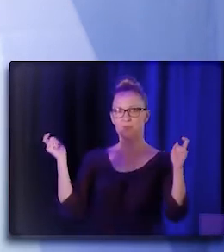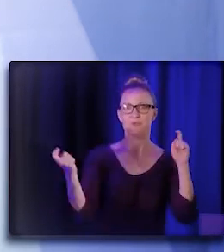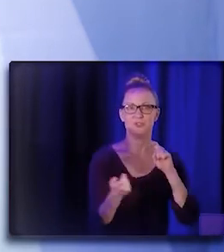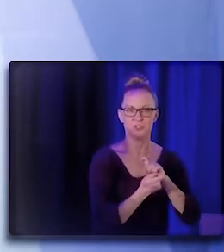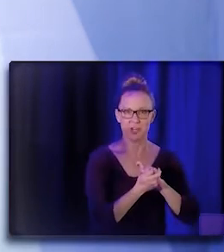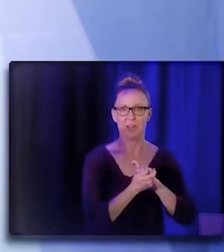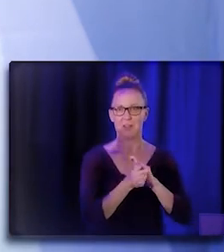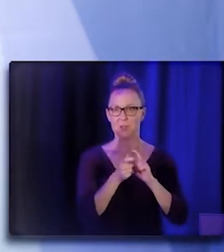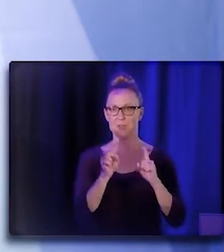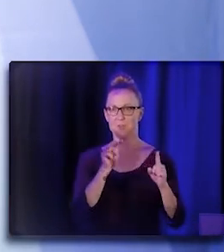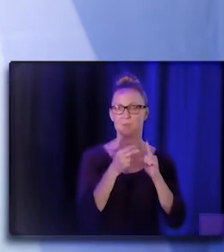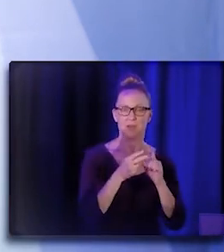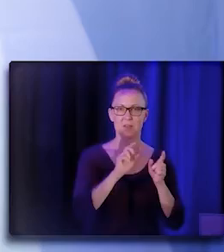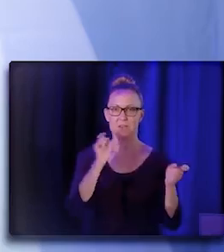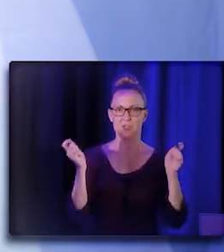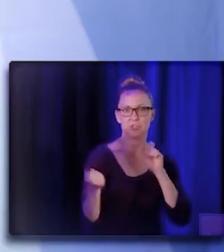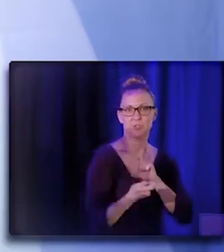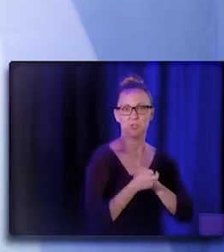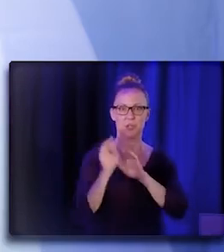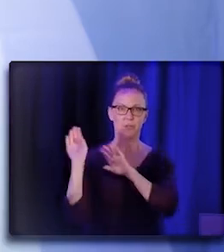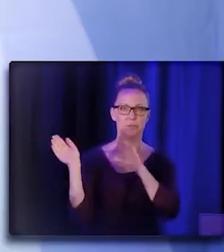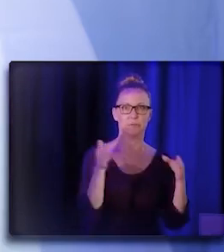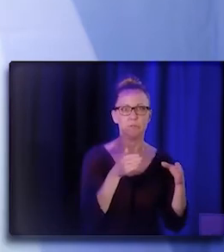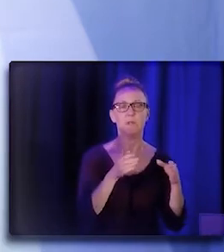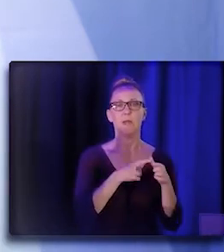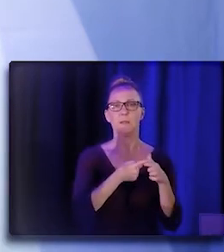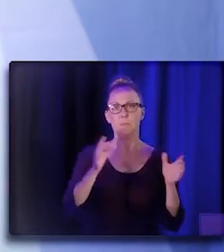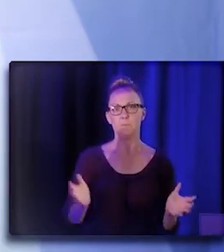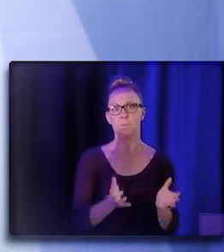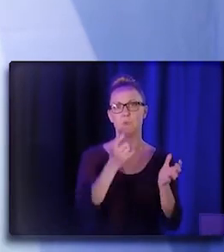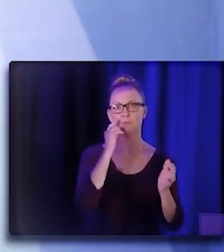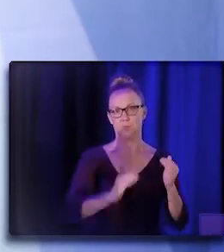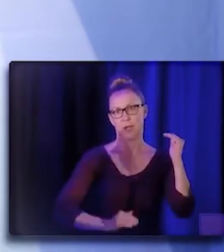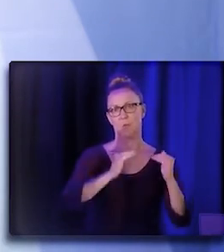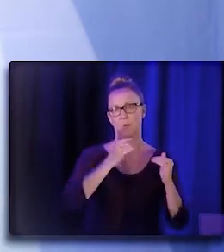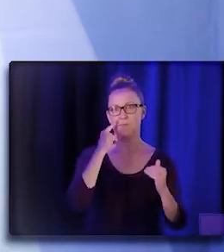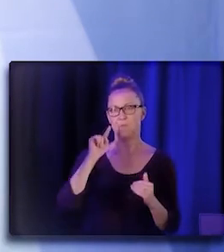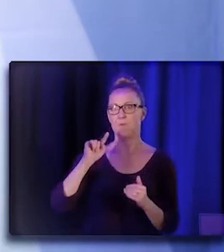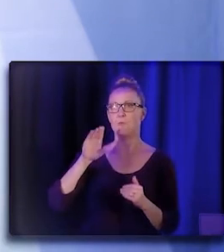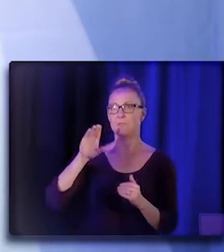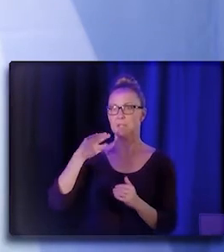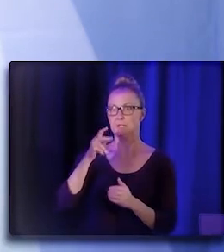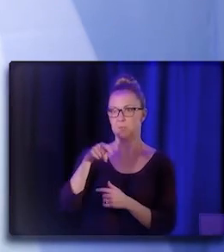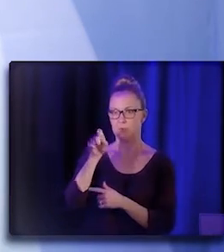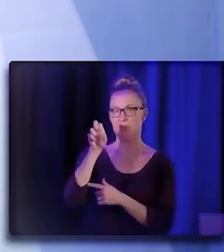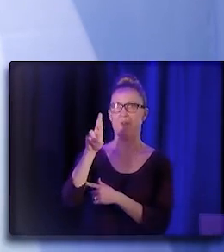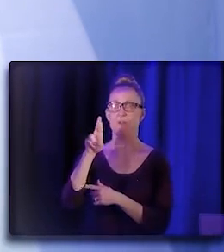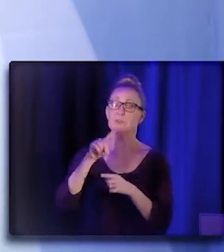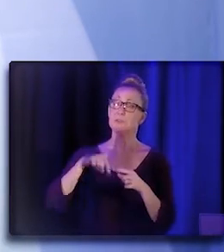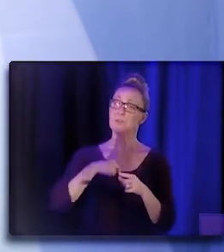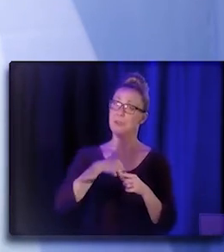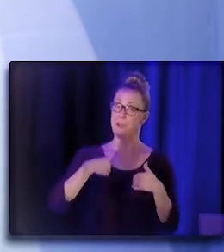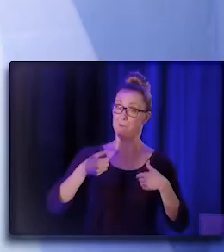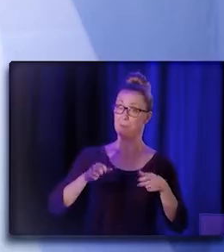and really push for economic equity for our CHW/P/Rs. So real opportunity, but we have, you know, this pathway,